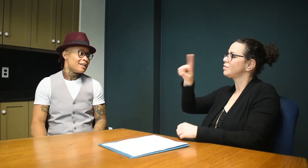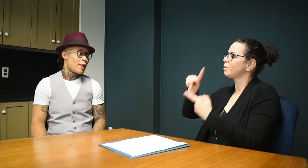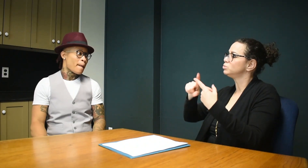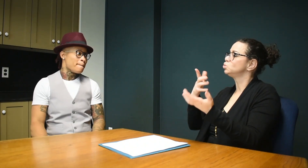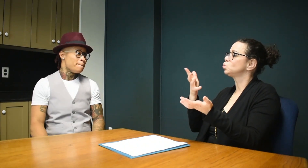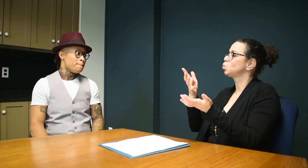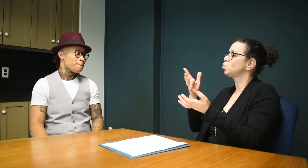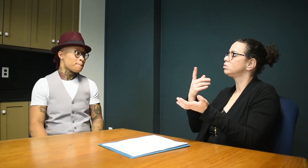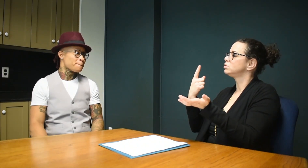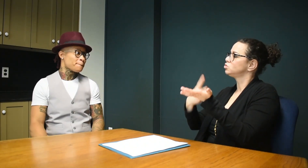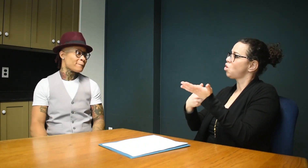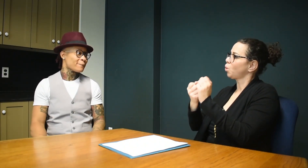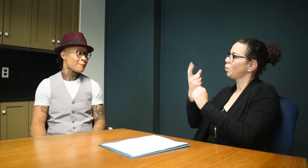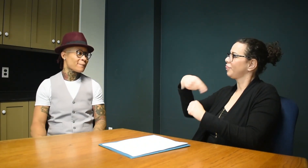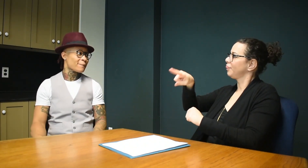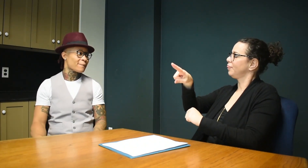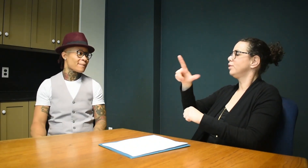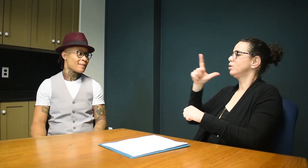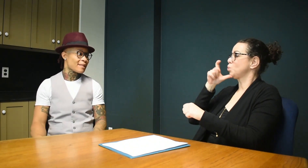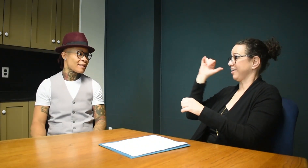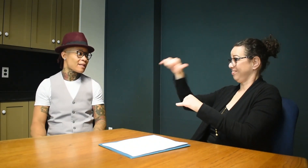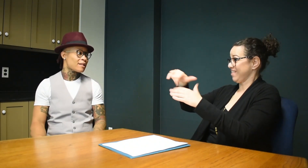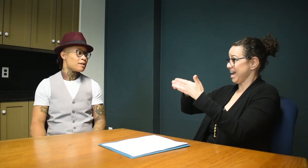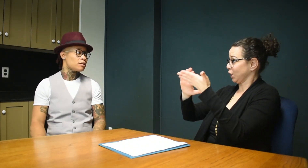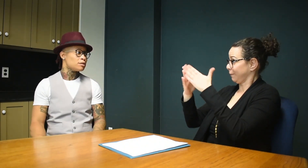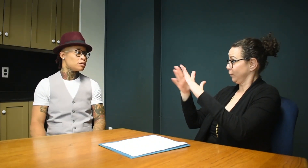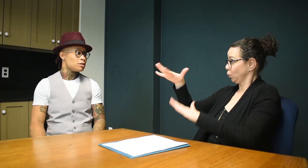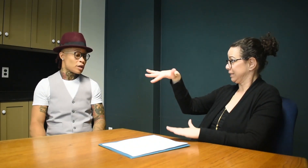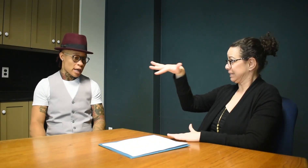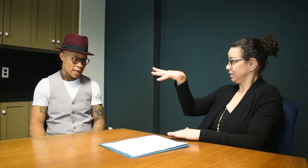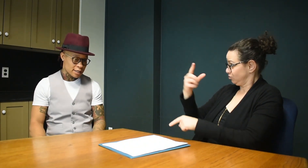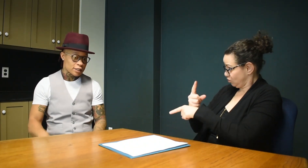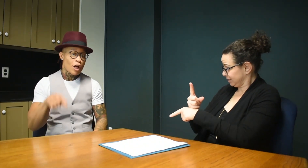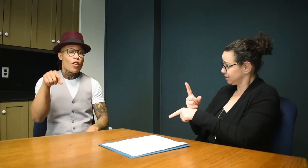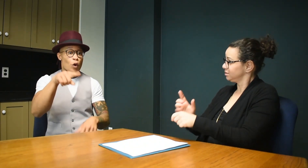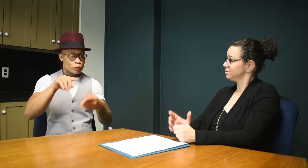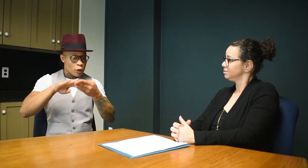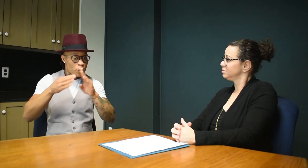You would encourage them to talk with someone in the same community, right?